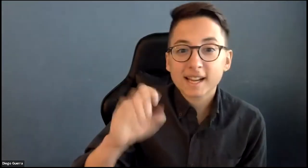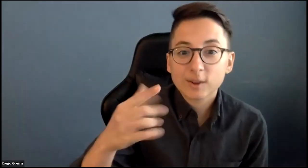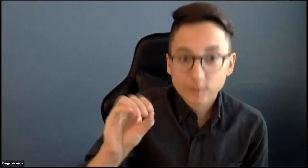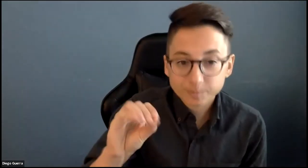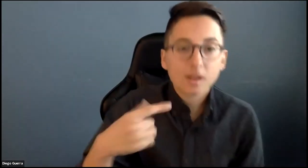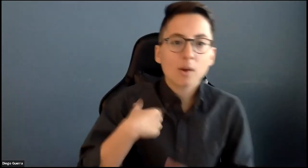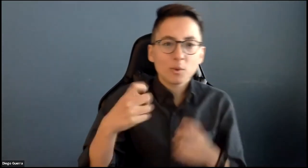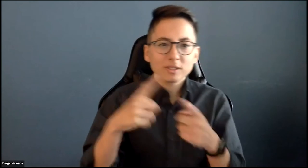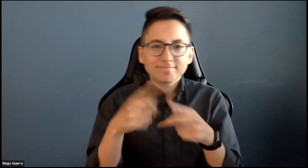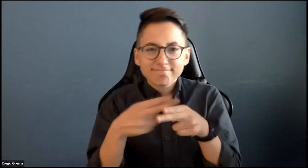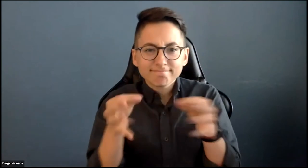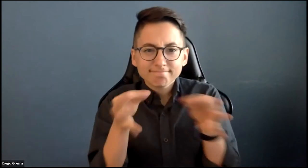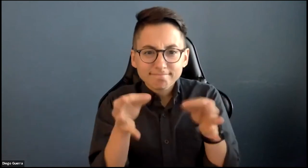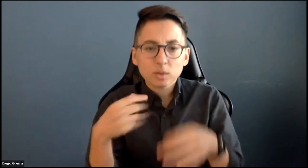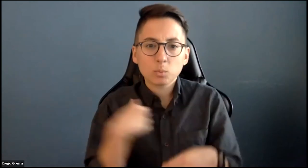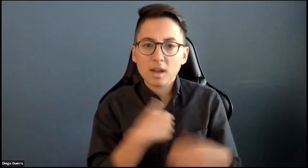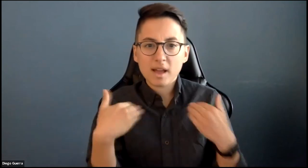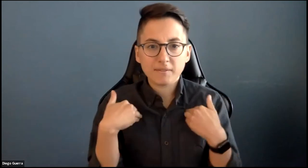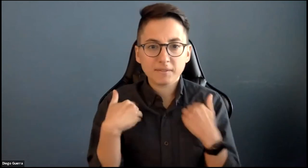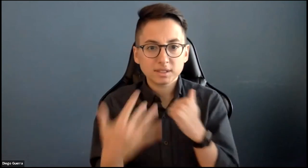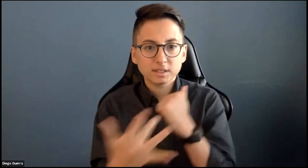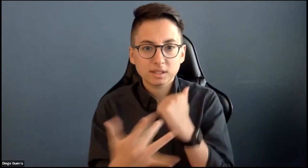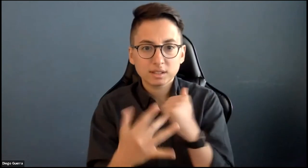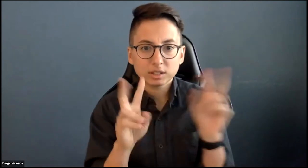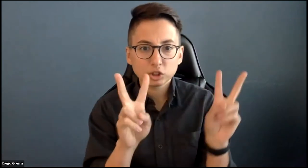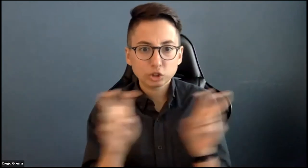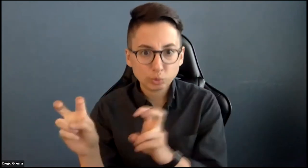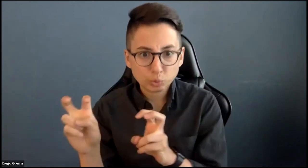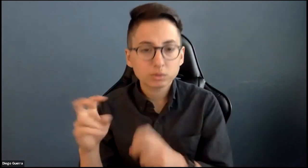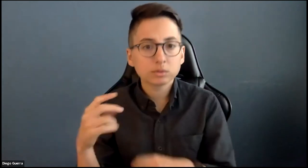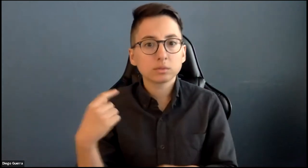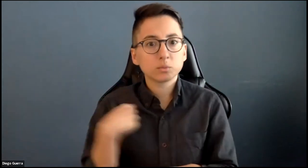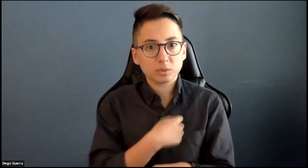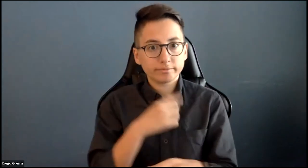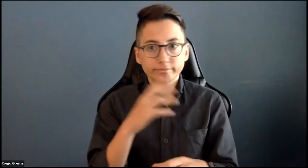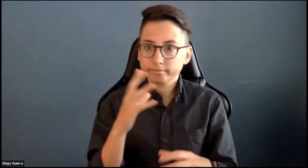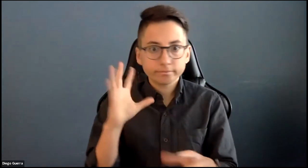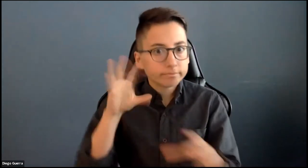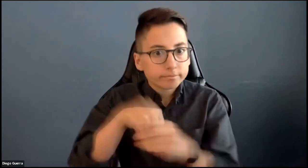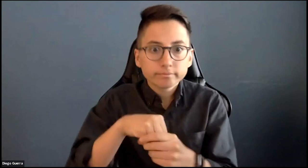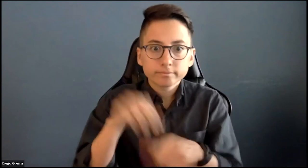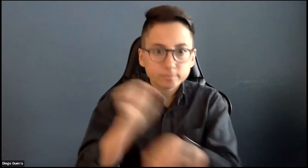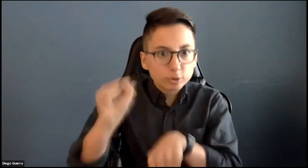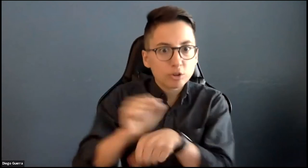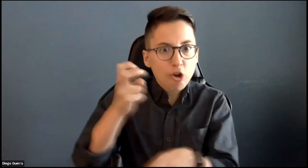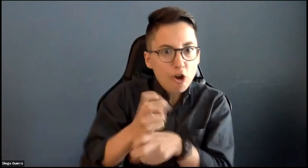Okay. Great. My name is is Diego, I'd like to briefly come on and explain that we're having some technical issues this afternoon.